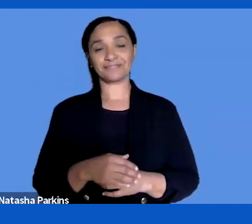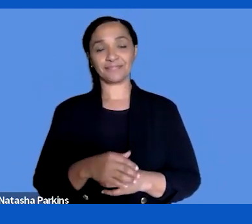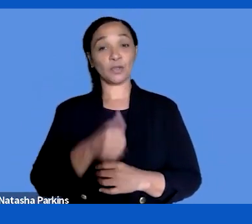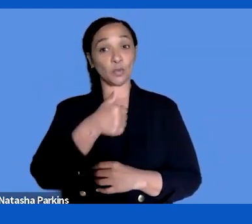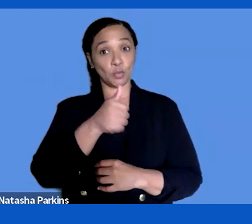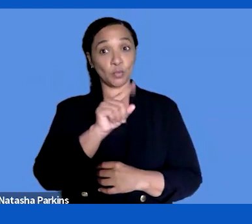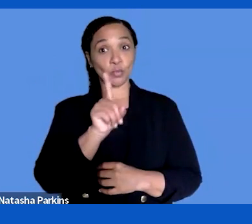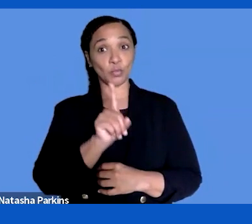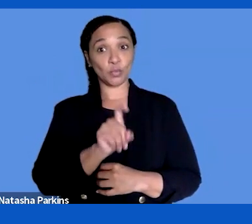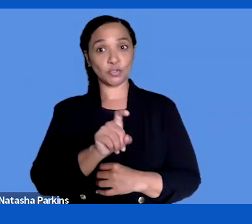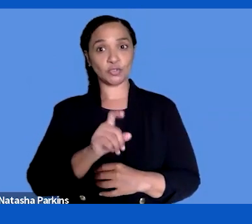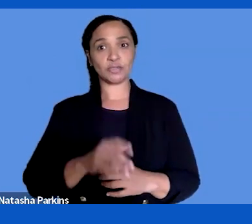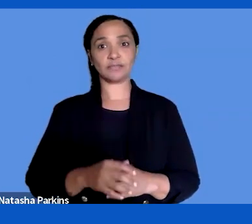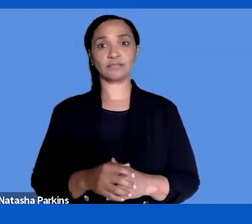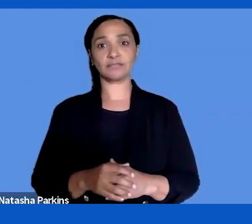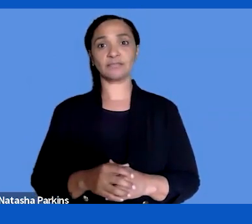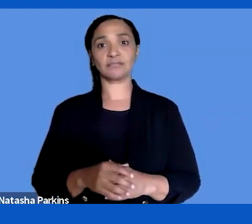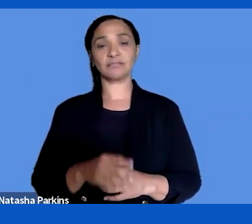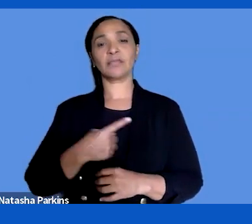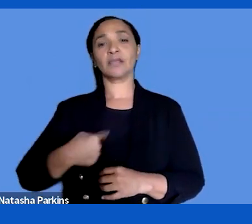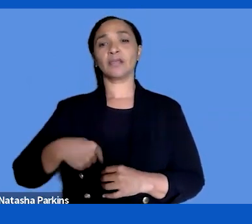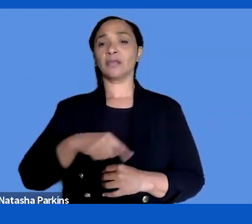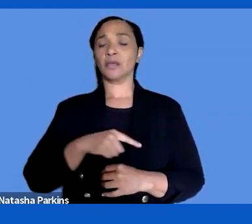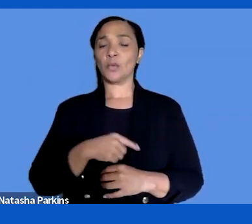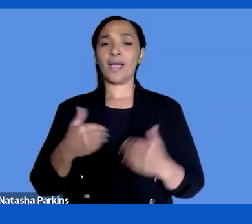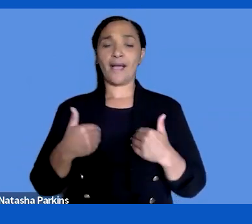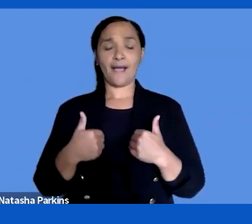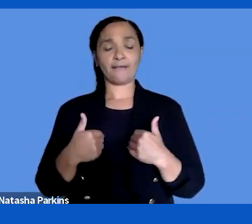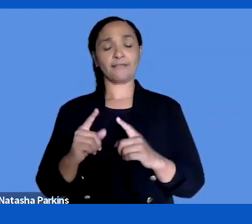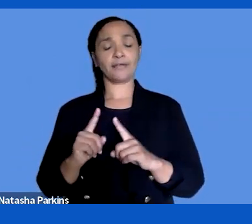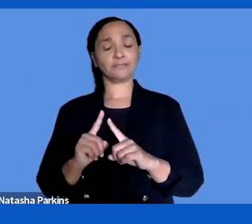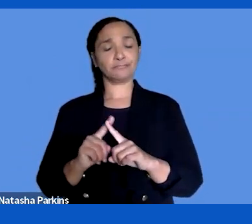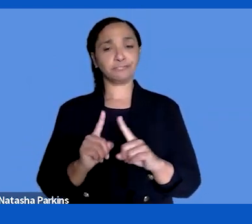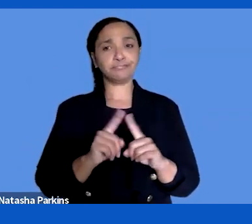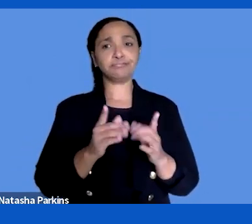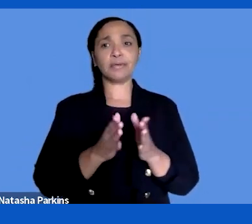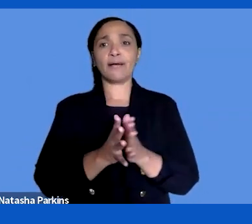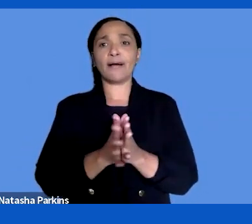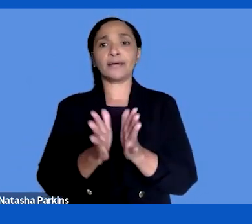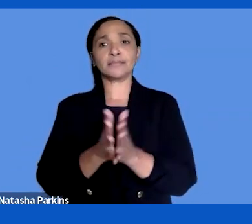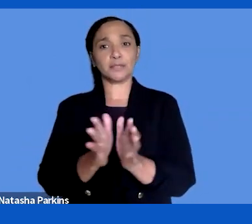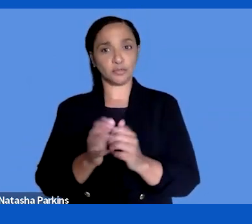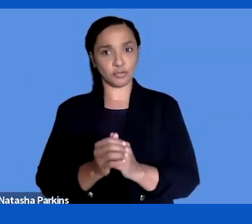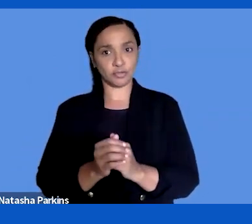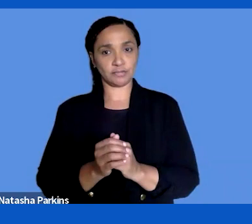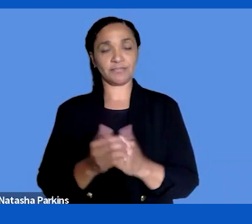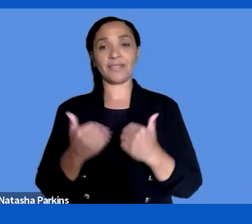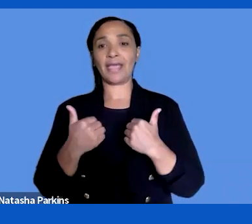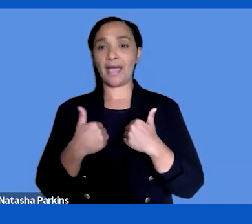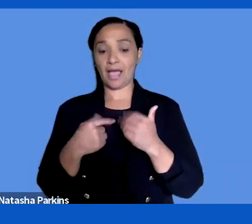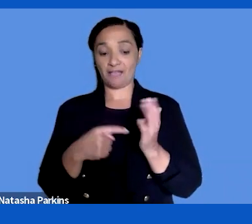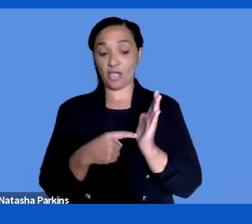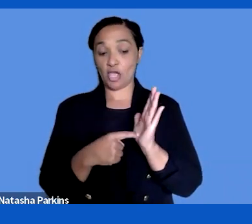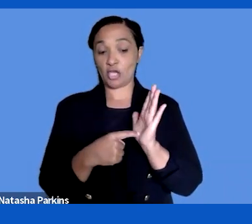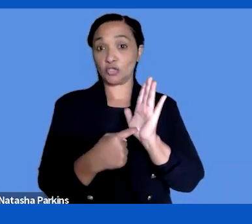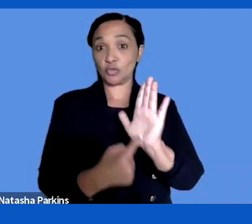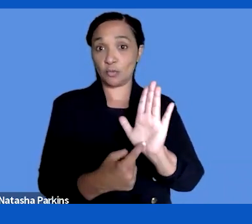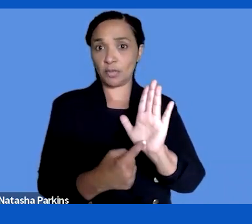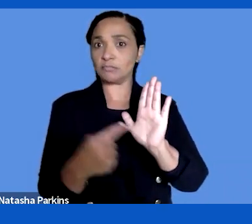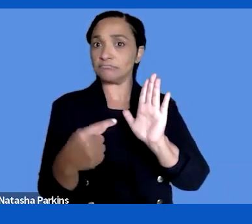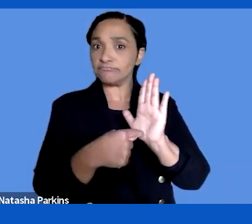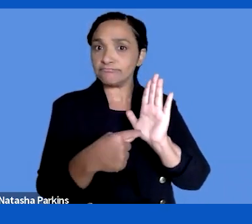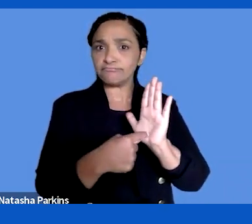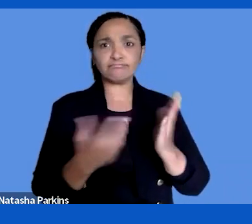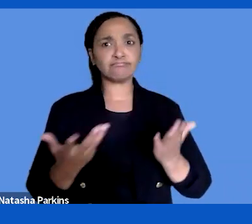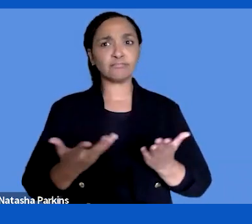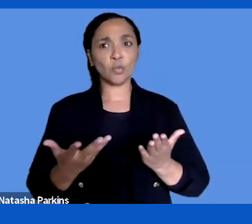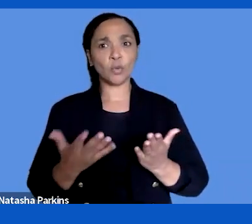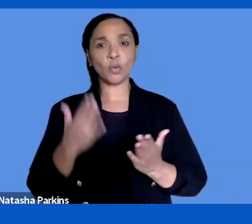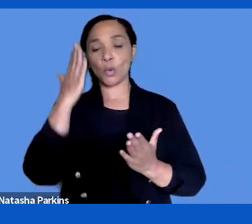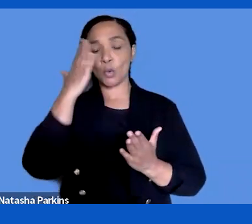have explained with simple examples what is the difference between conformity and